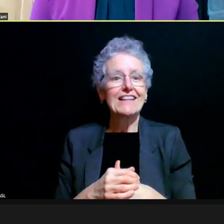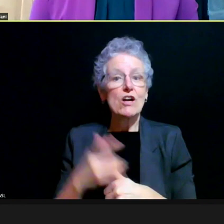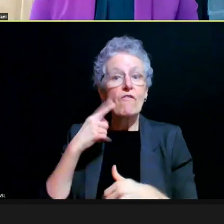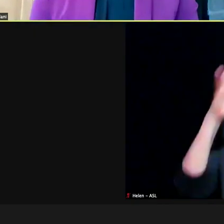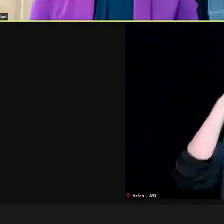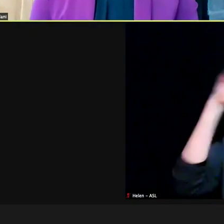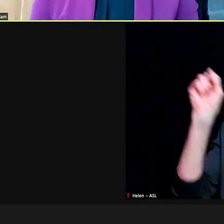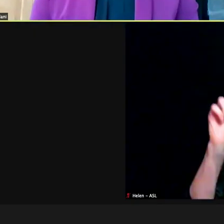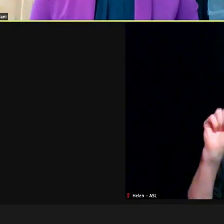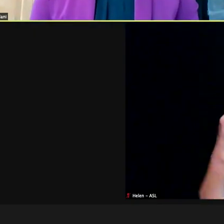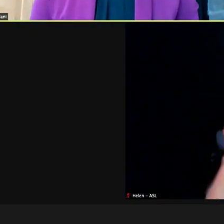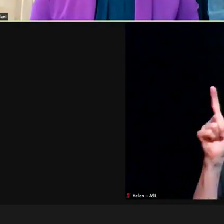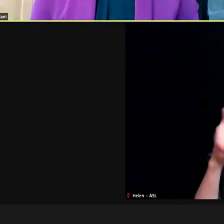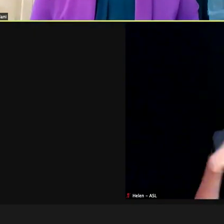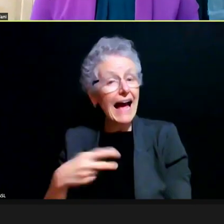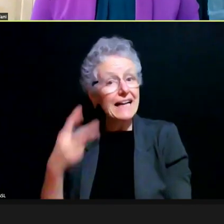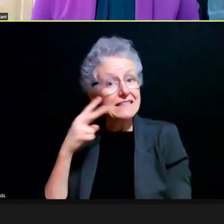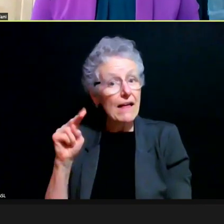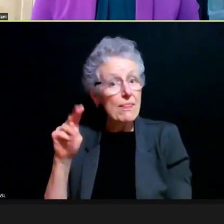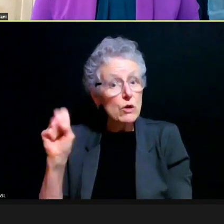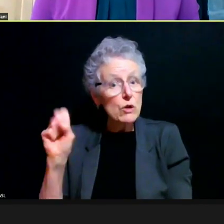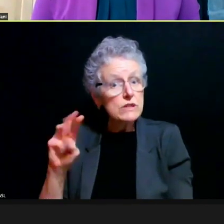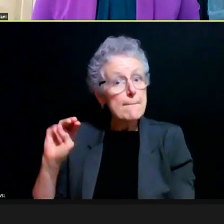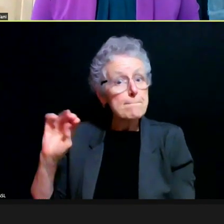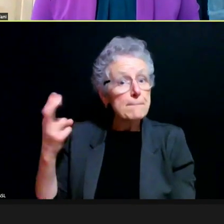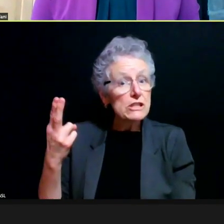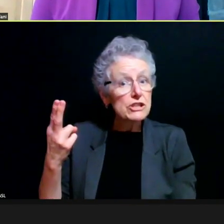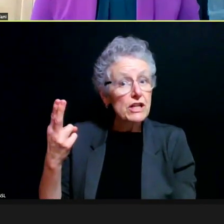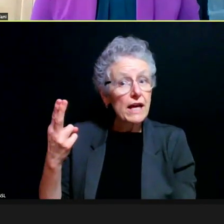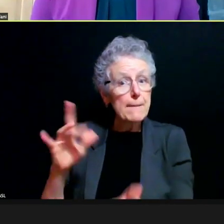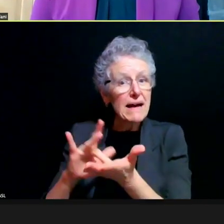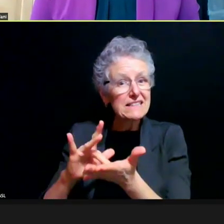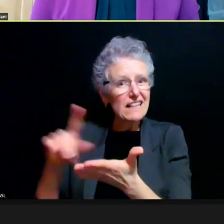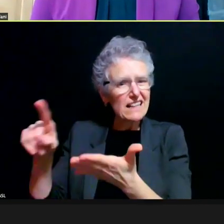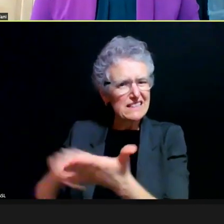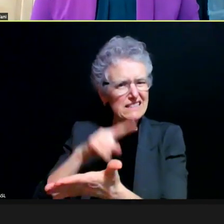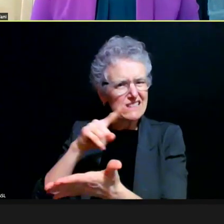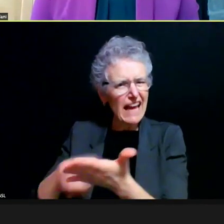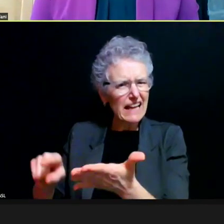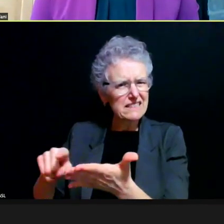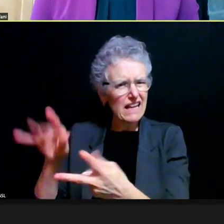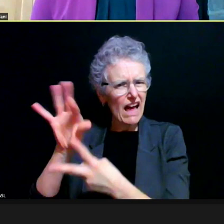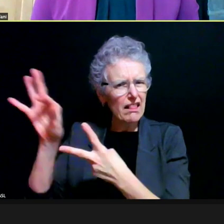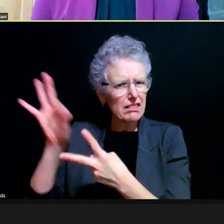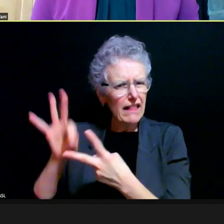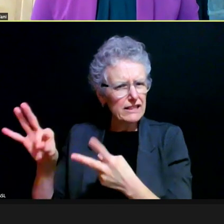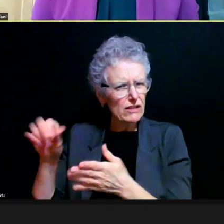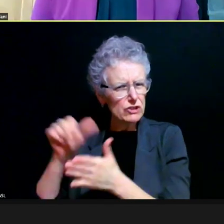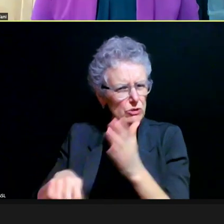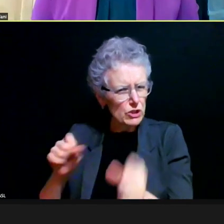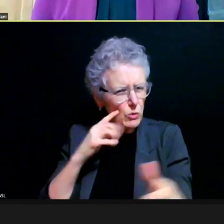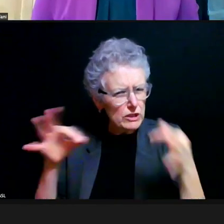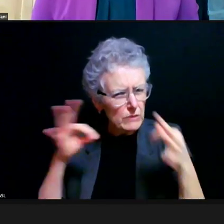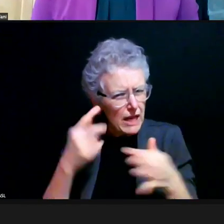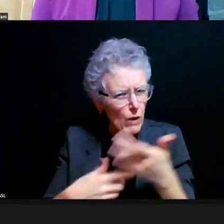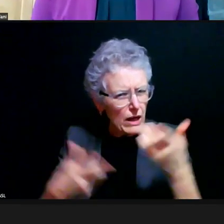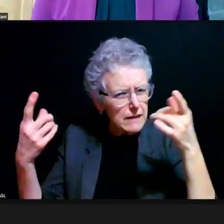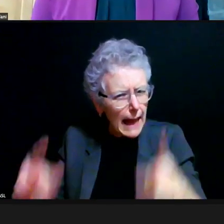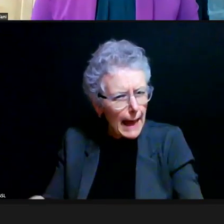I see in the news that Michigan Medicine is canceling elective surgeries. Can you clarify what's going on? [President Russel] Sure, like most